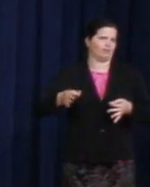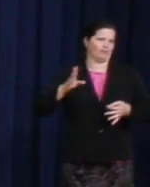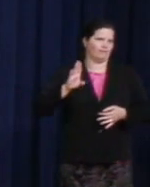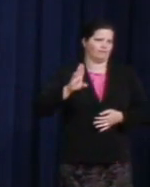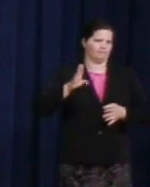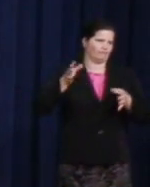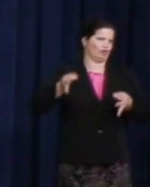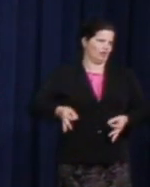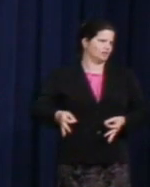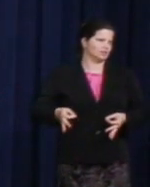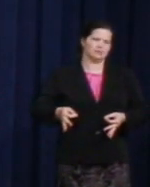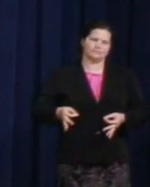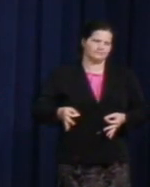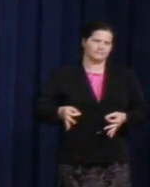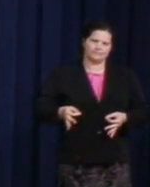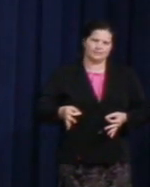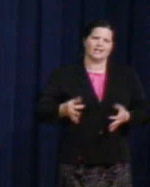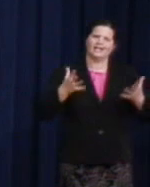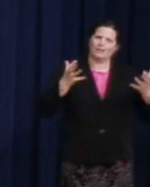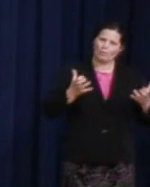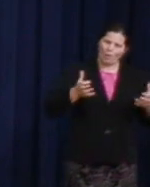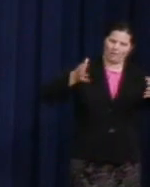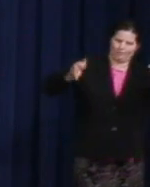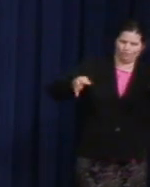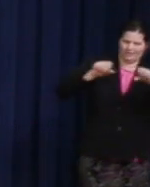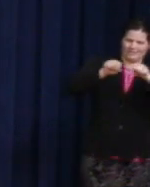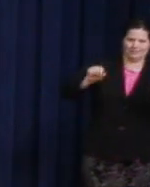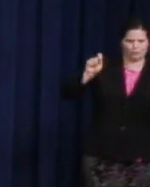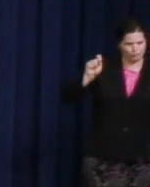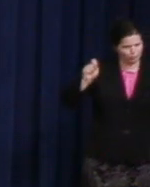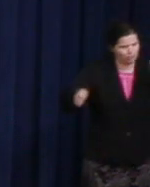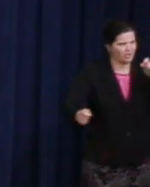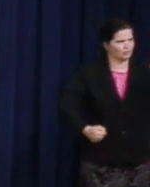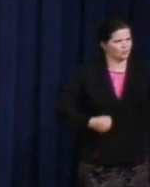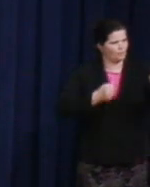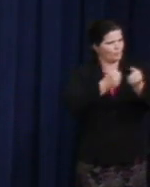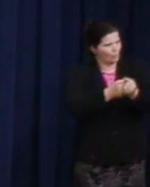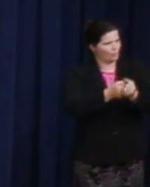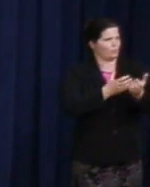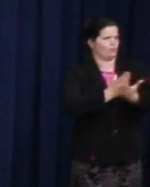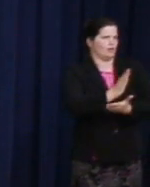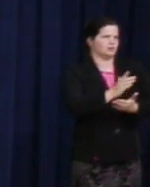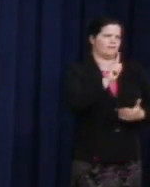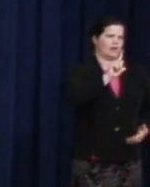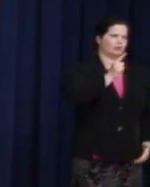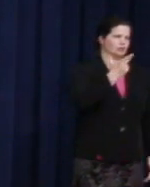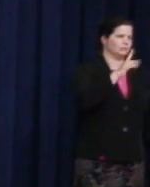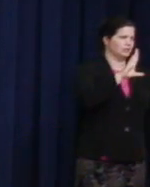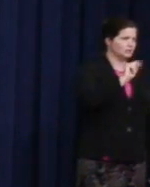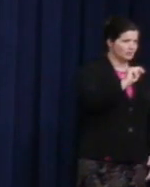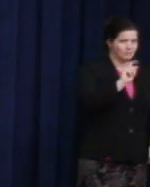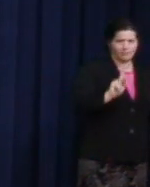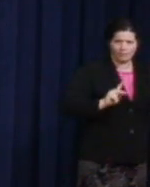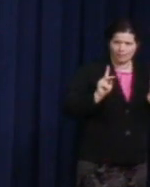to not only uphold the rights of LGBT people, but to live free from violence and scorn.